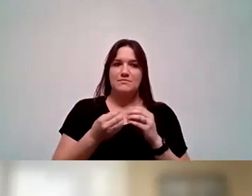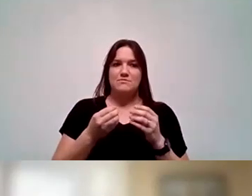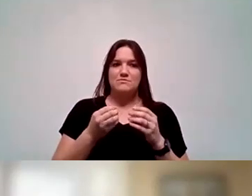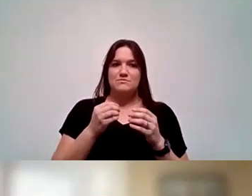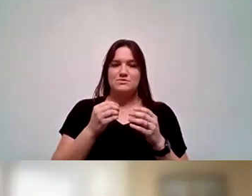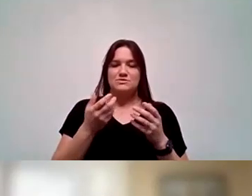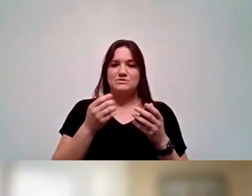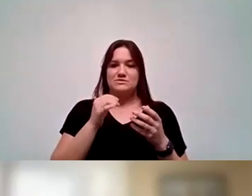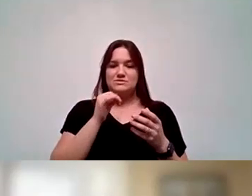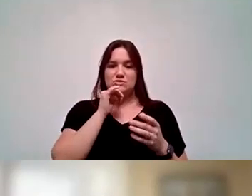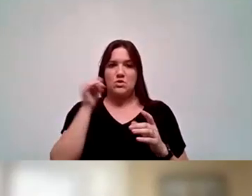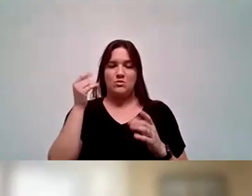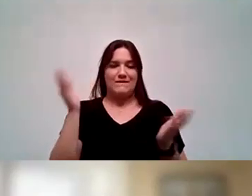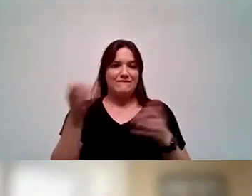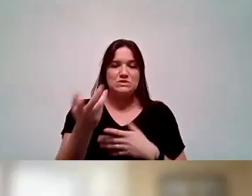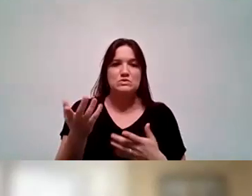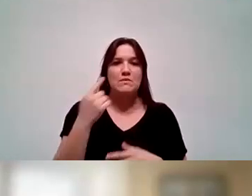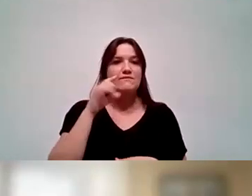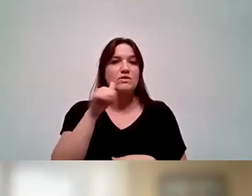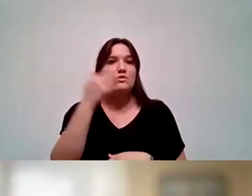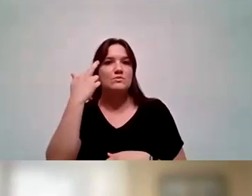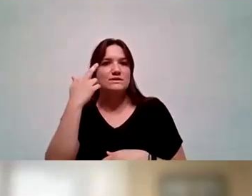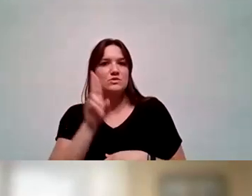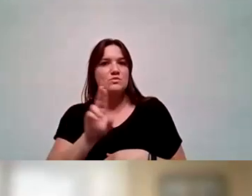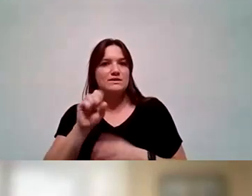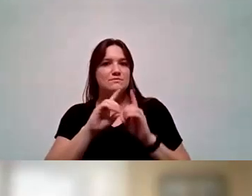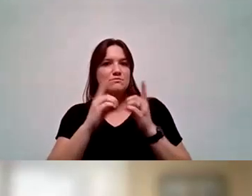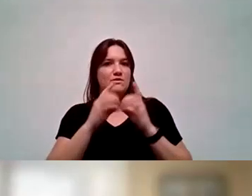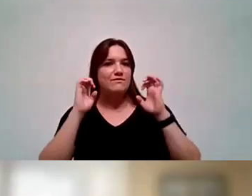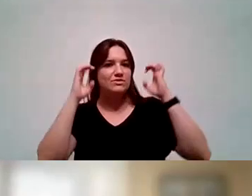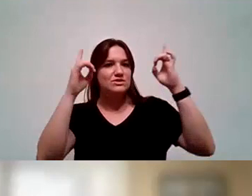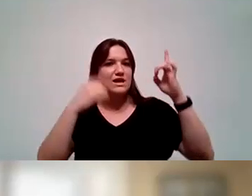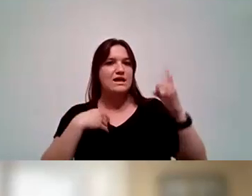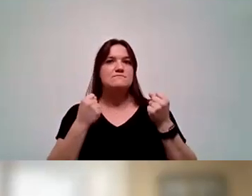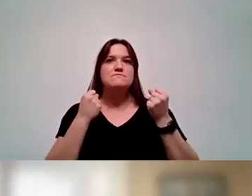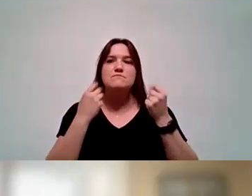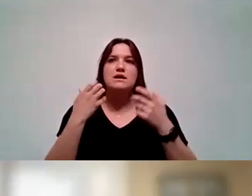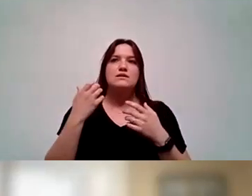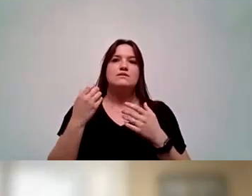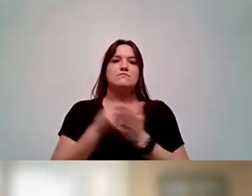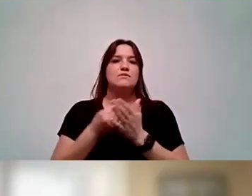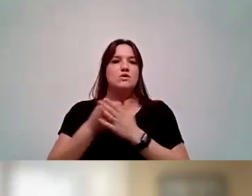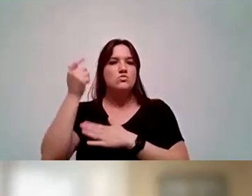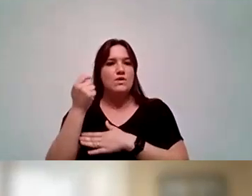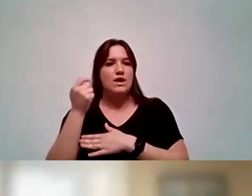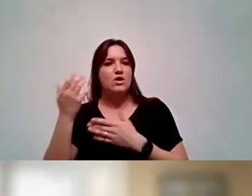Let me give you another reason why. The U.S. Department of Education has a number of grant opportunities that are only